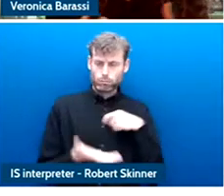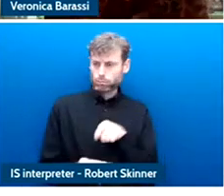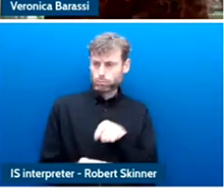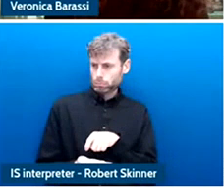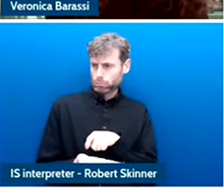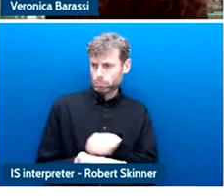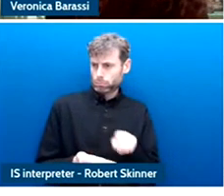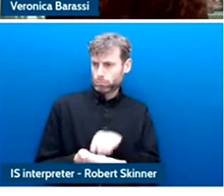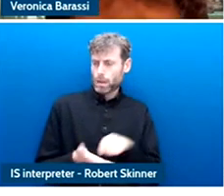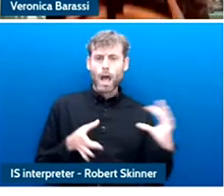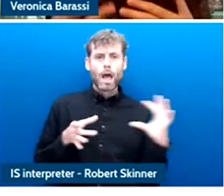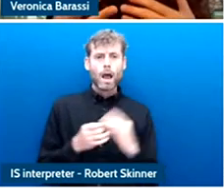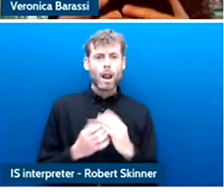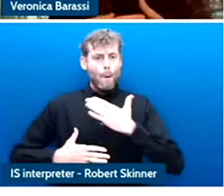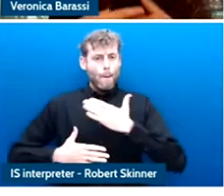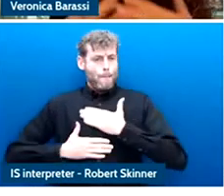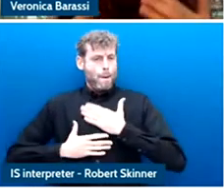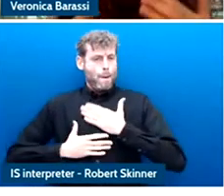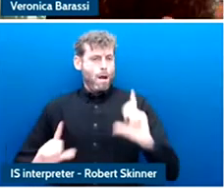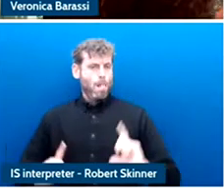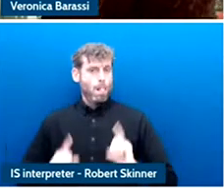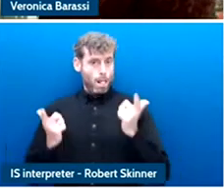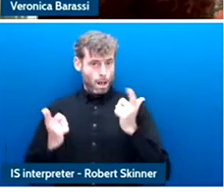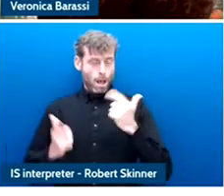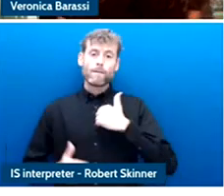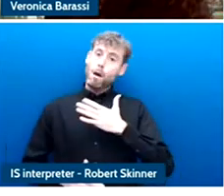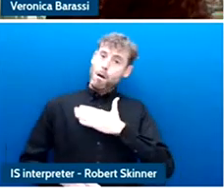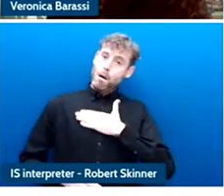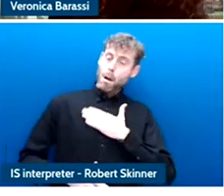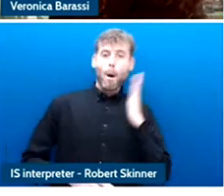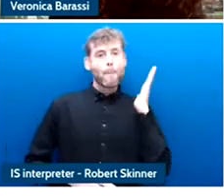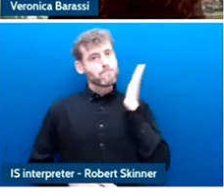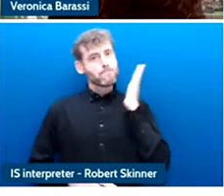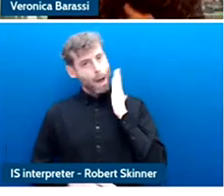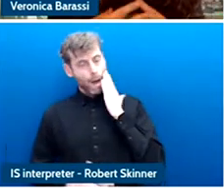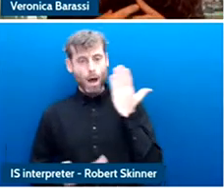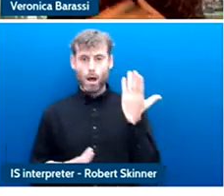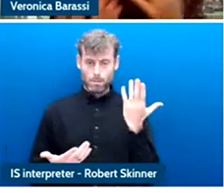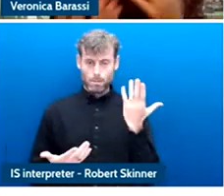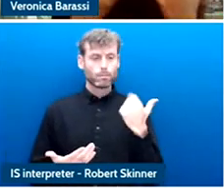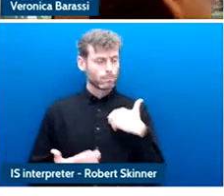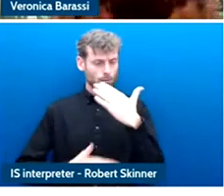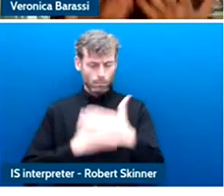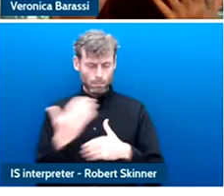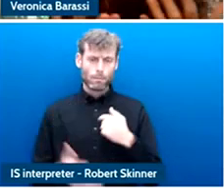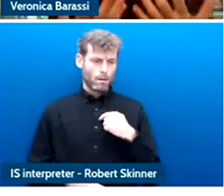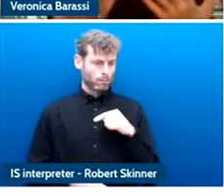which as a parent, I didn't have a choice and all of the questions that emerge that